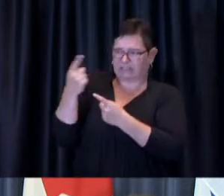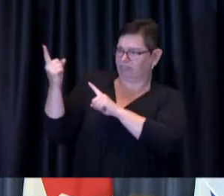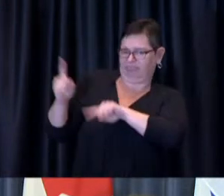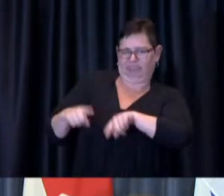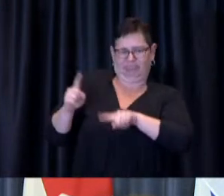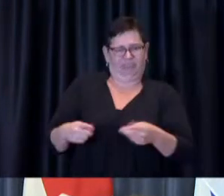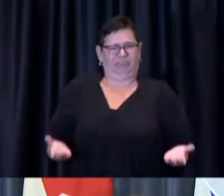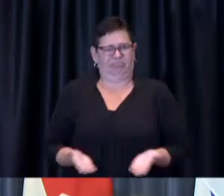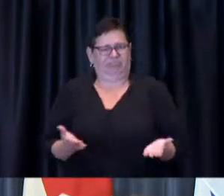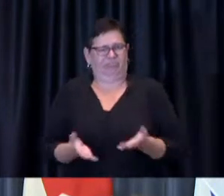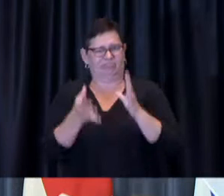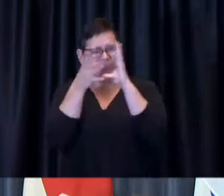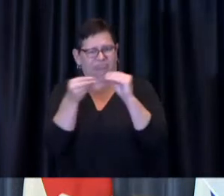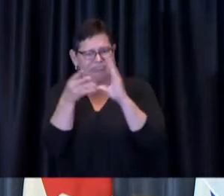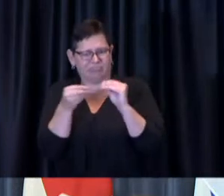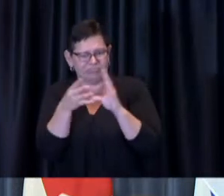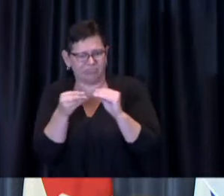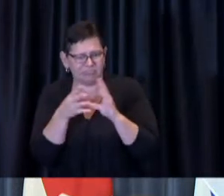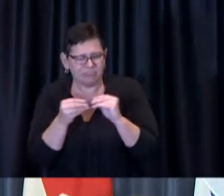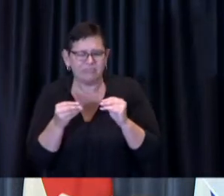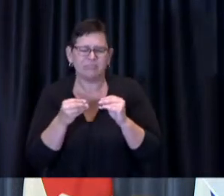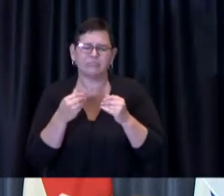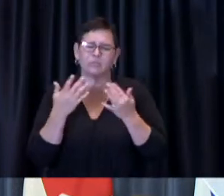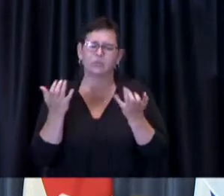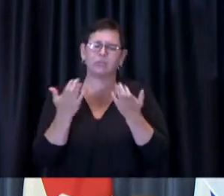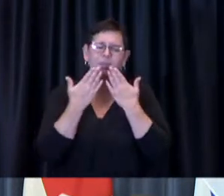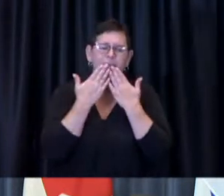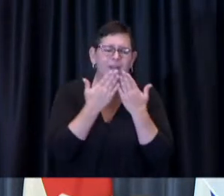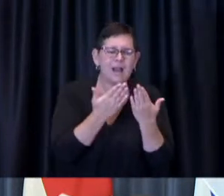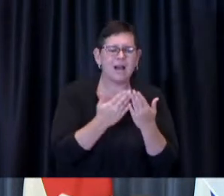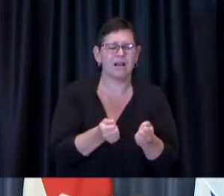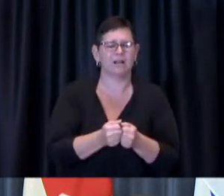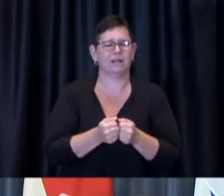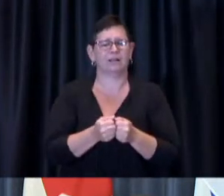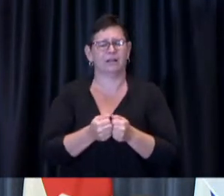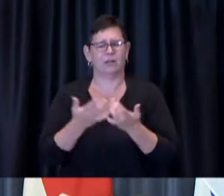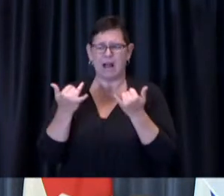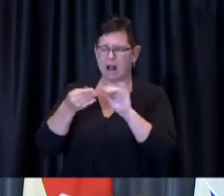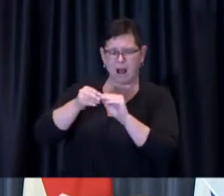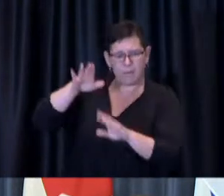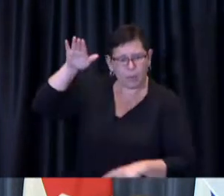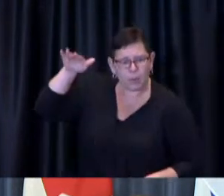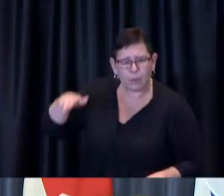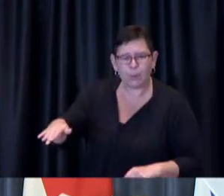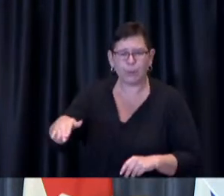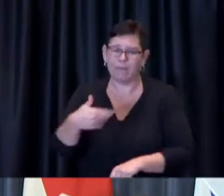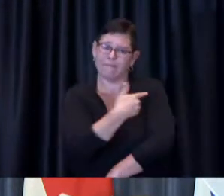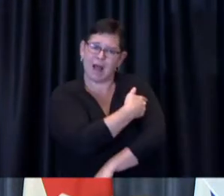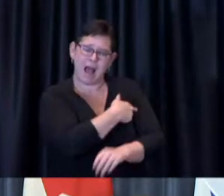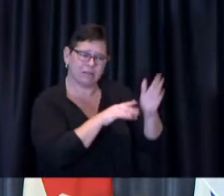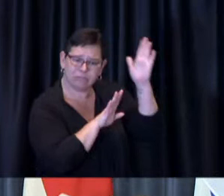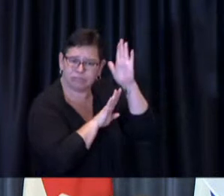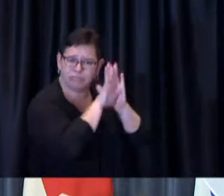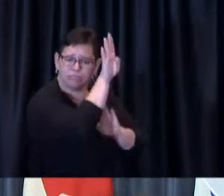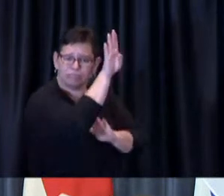Thanks to decreasing case counts and increased vaccination rates, we're able to move away from a regularly scheduled update